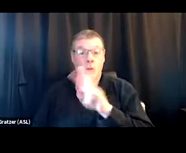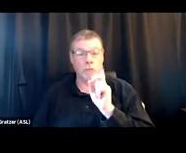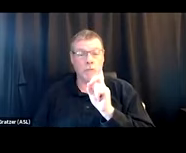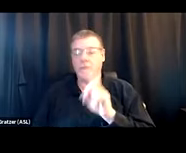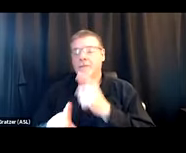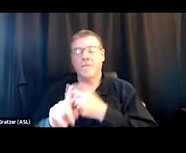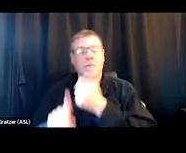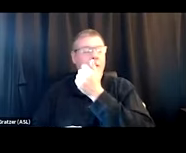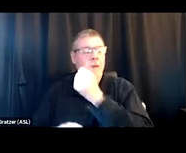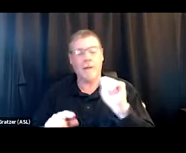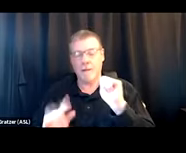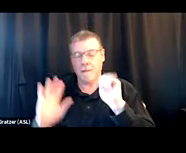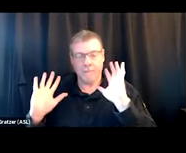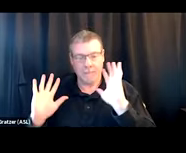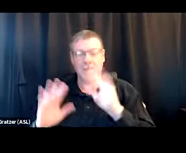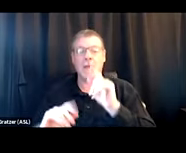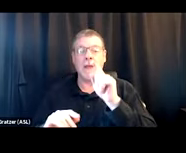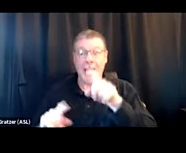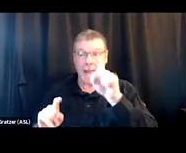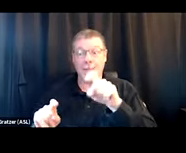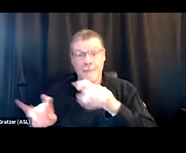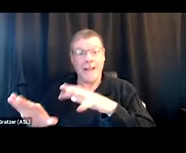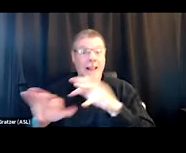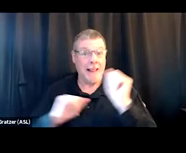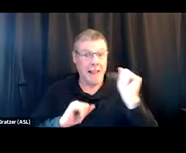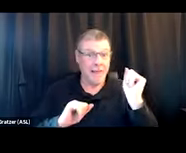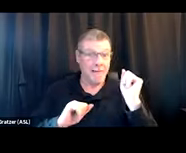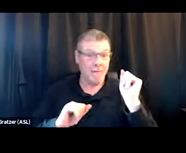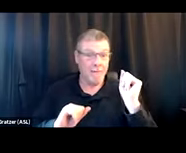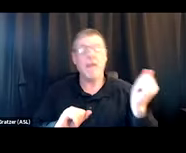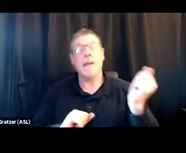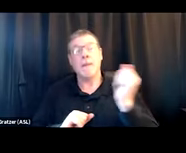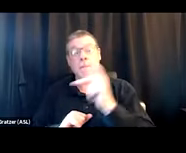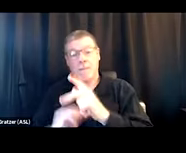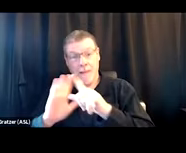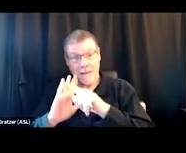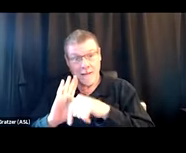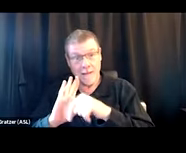they may need to leave your program and come back to your program, especially I'm talking shelter,